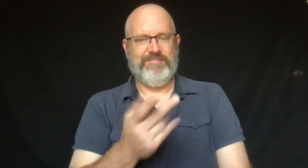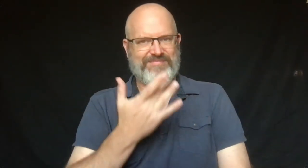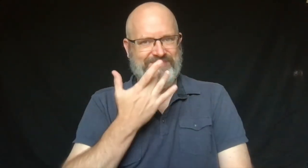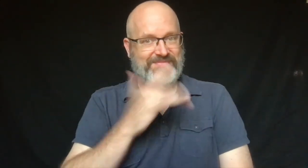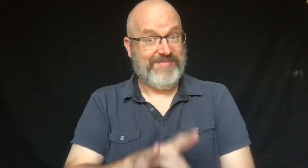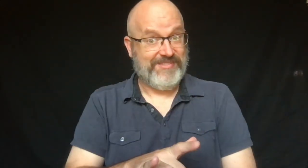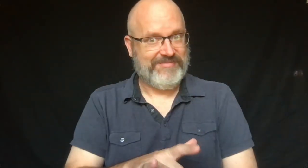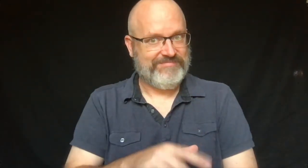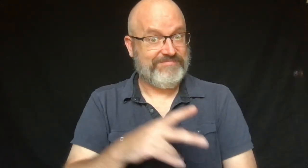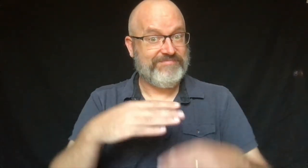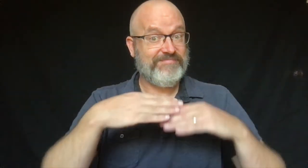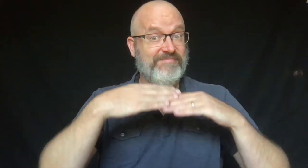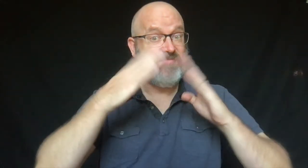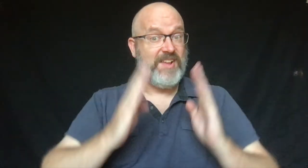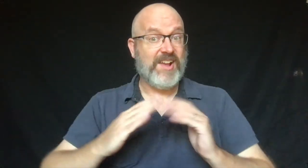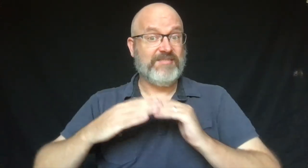They were both lucky.